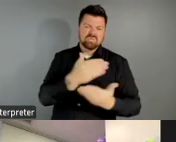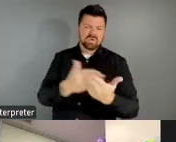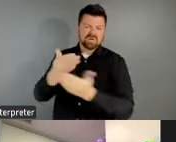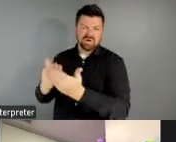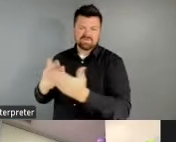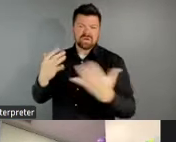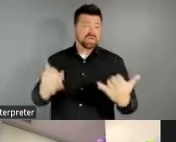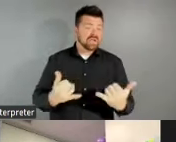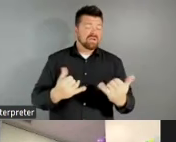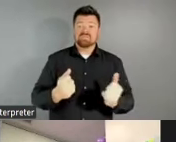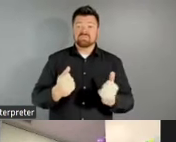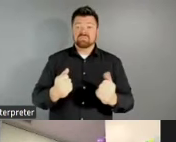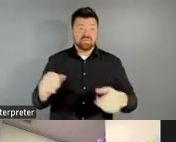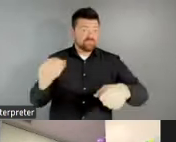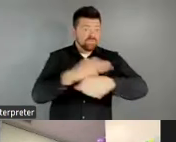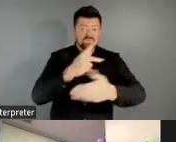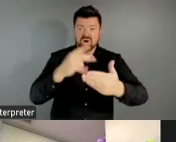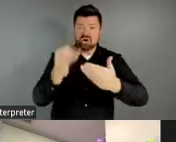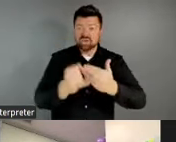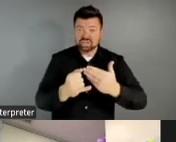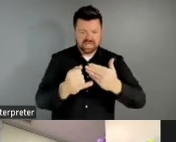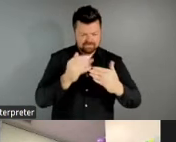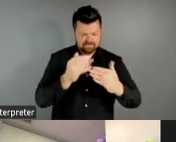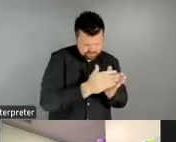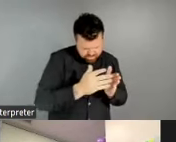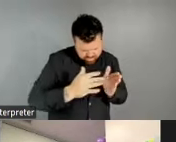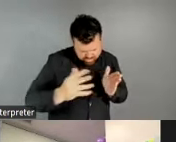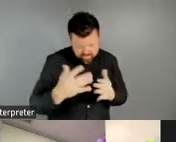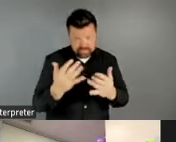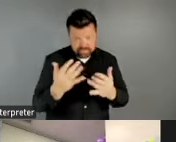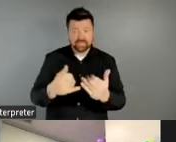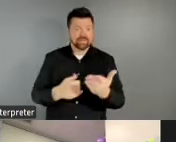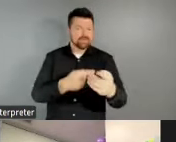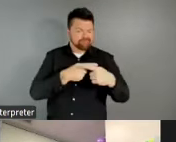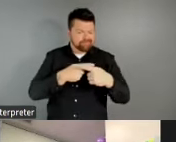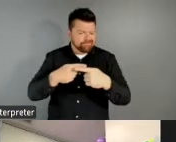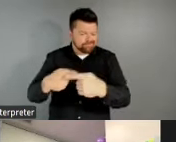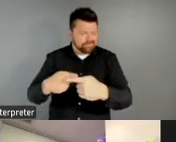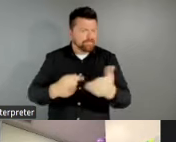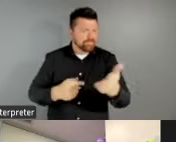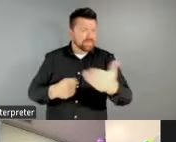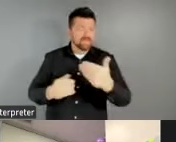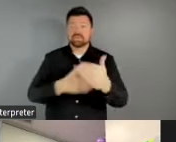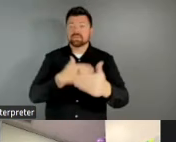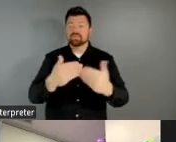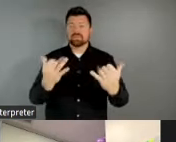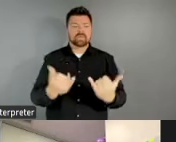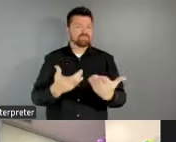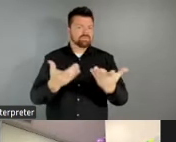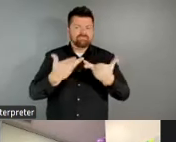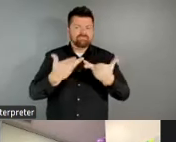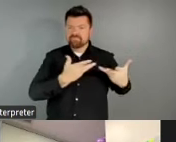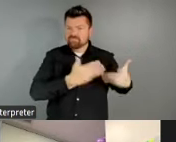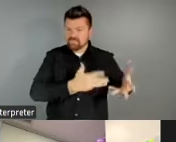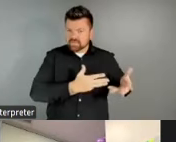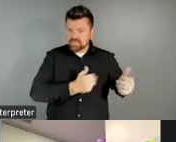project. We so far, next slide, sorry. We so far have completed the following activities.